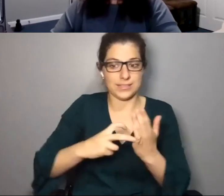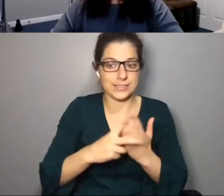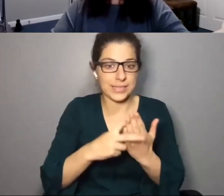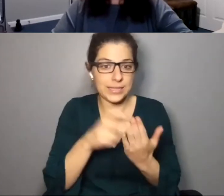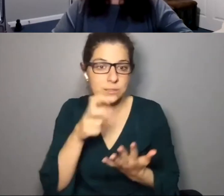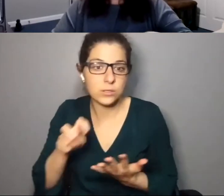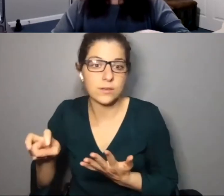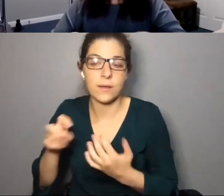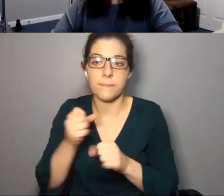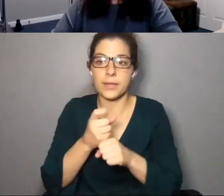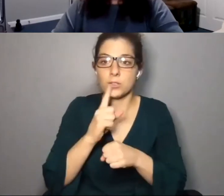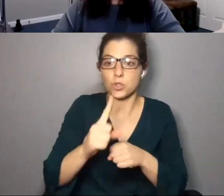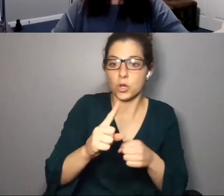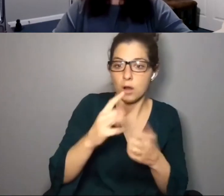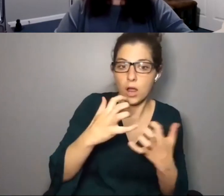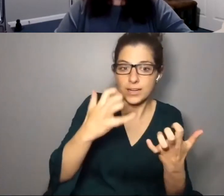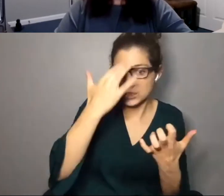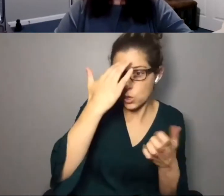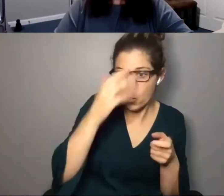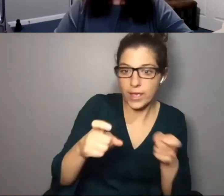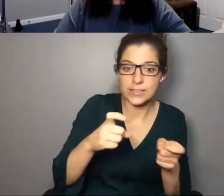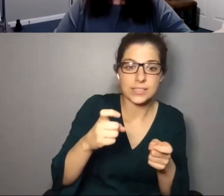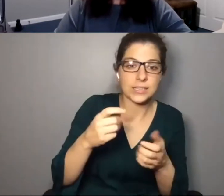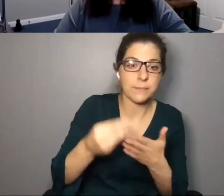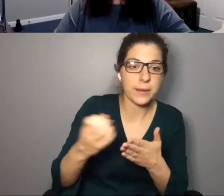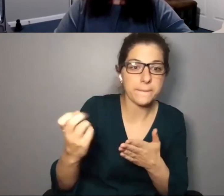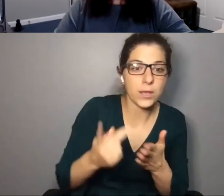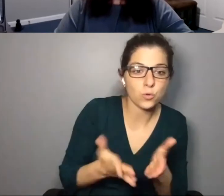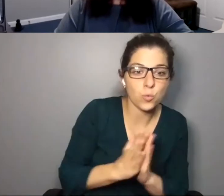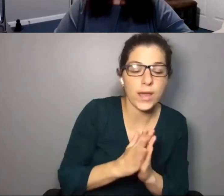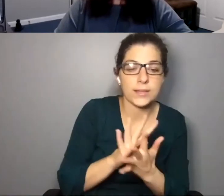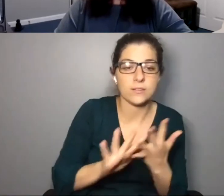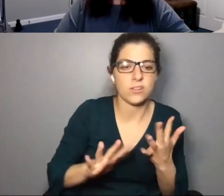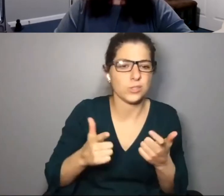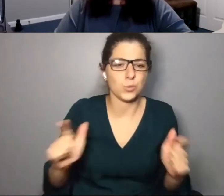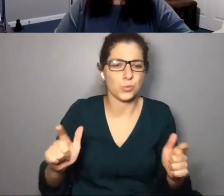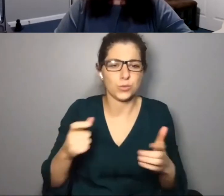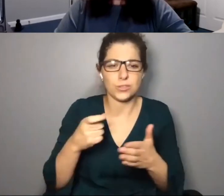the tickets over and making sure the audience know s and handling refund requests. There's